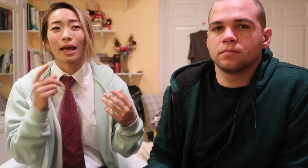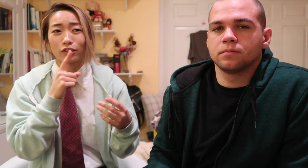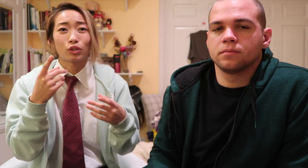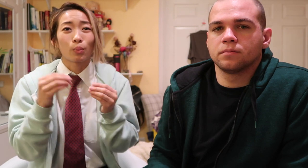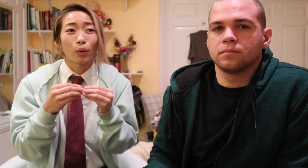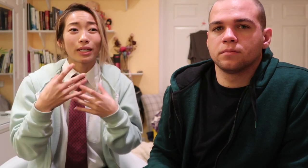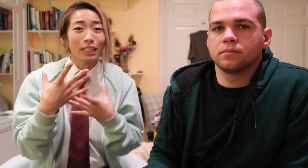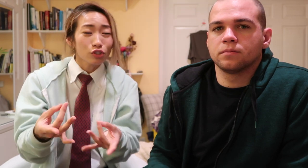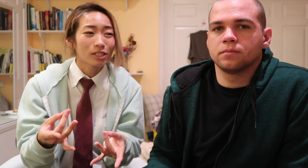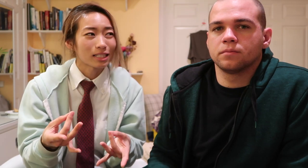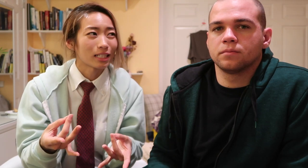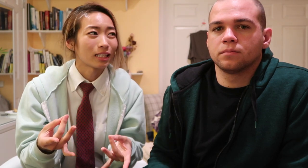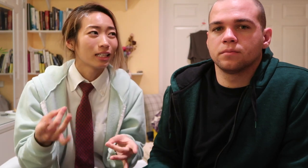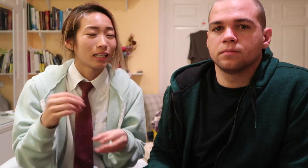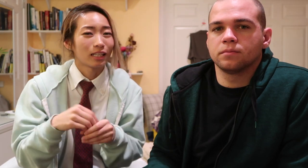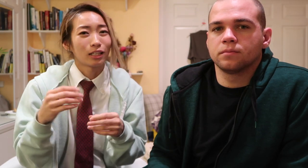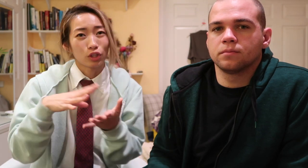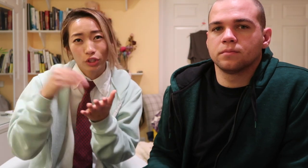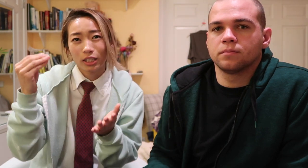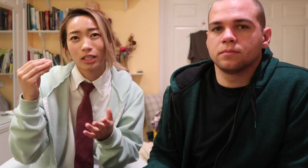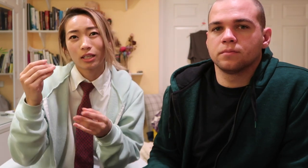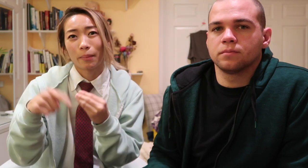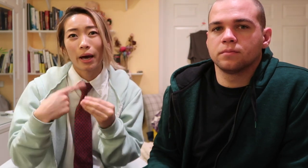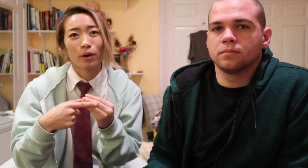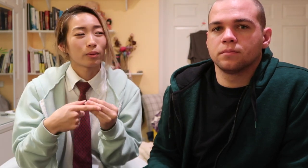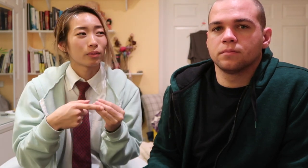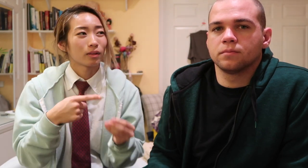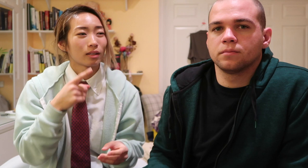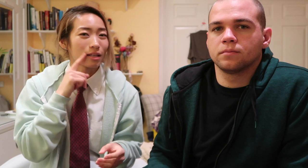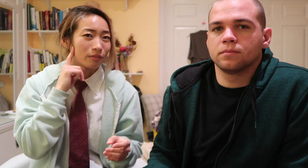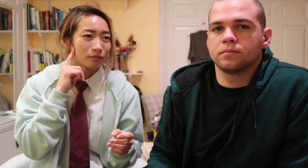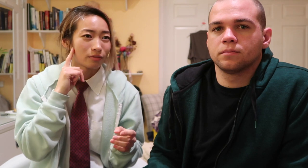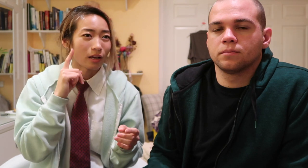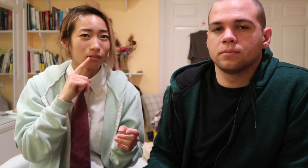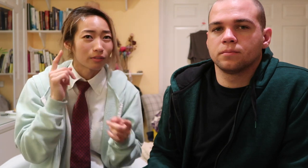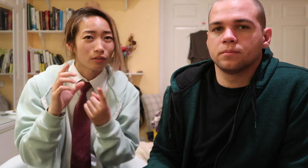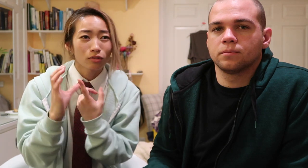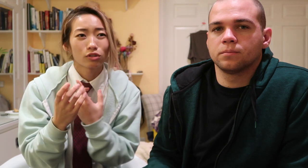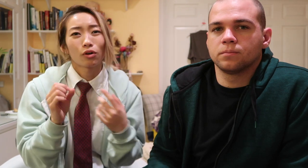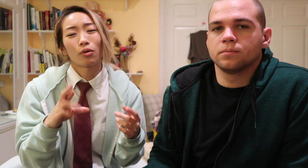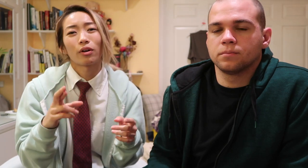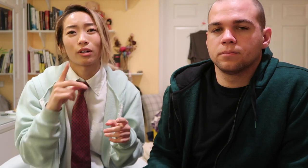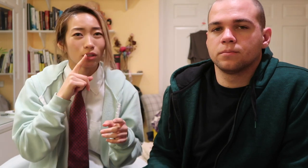actually more interested in learning about the Deaf culture or you